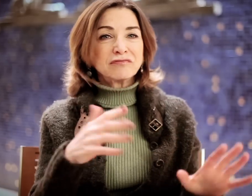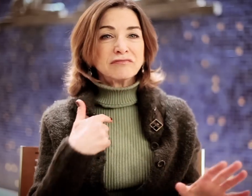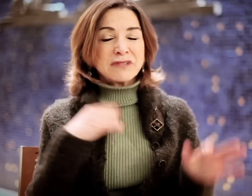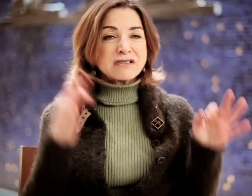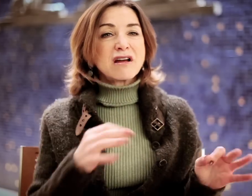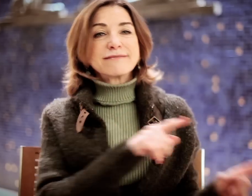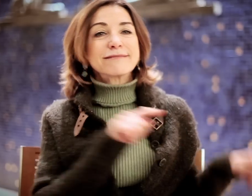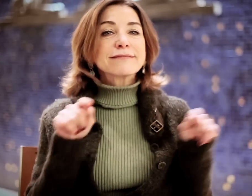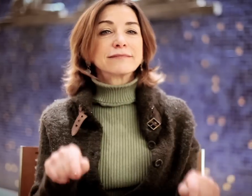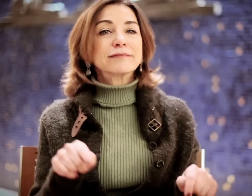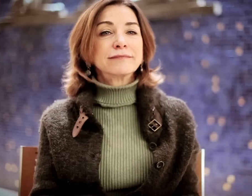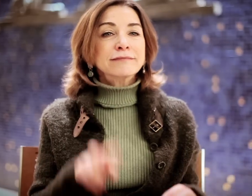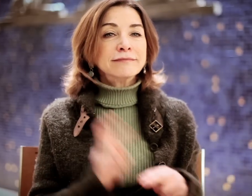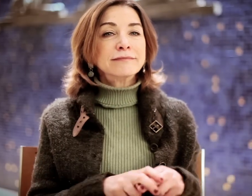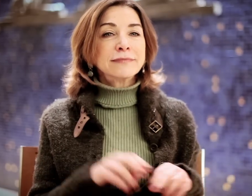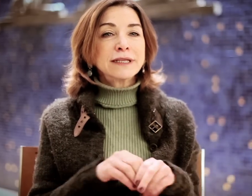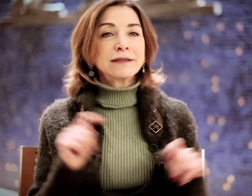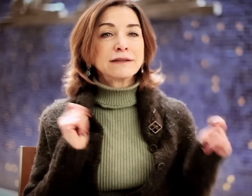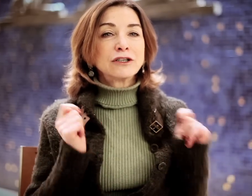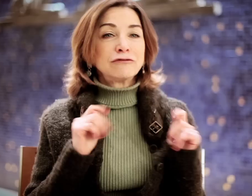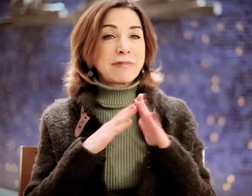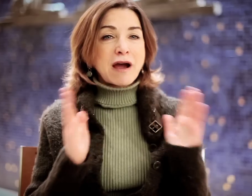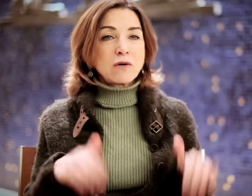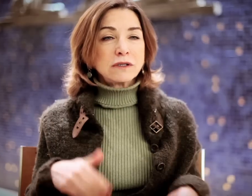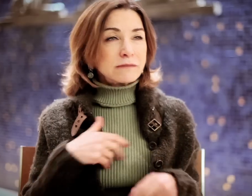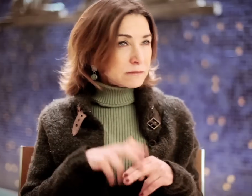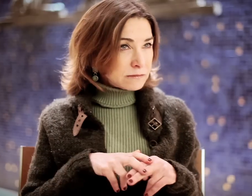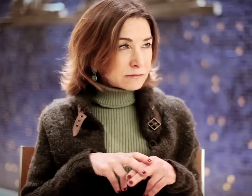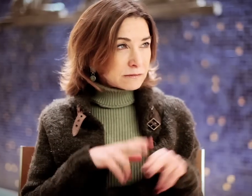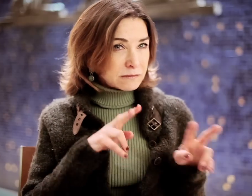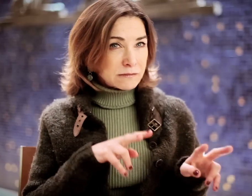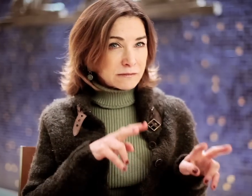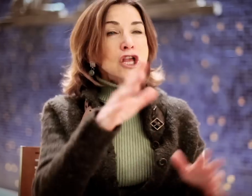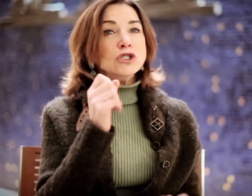I decided to stay in the theatre house and watch everything.